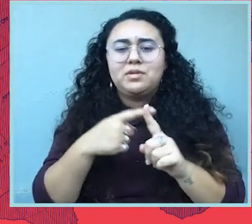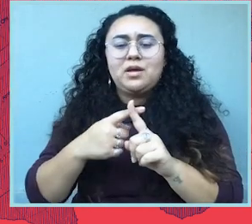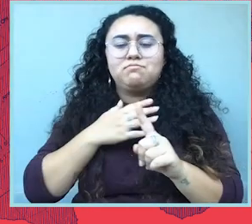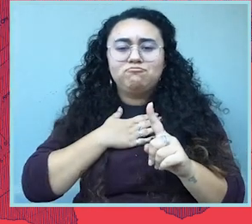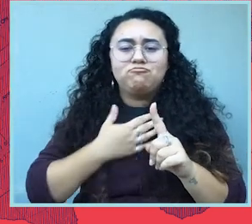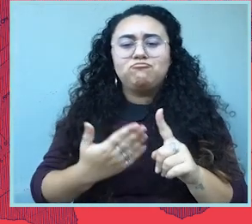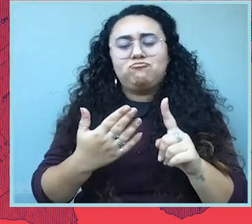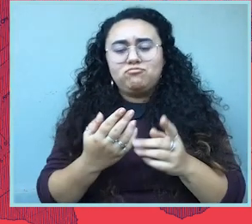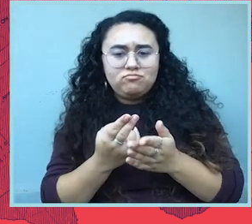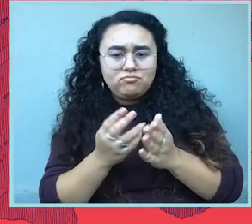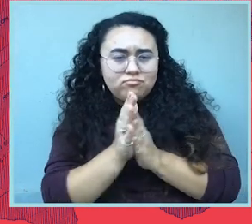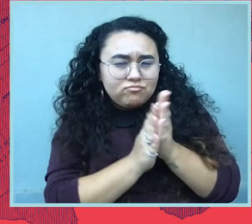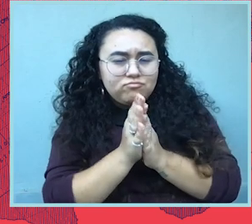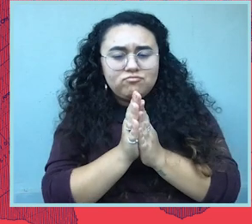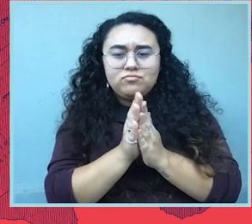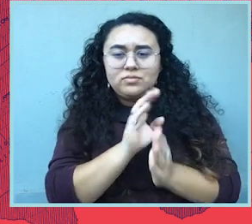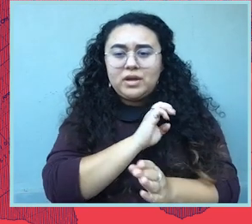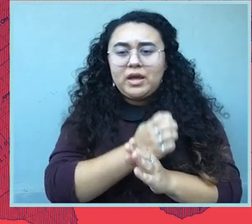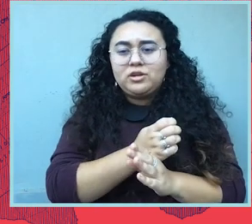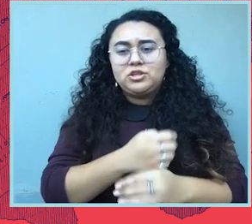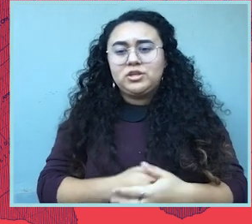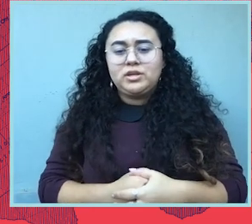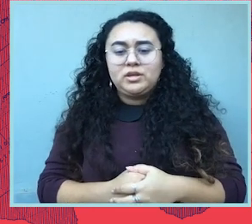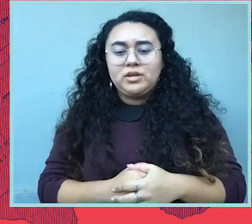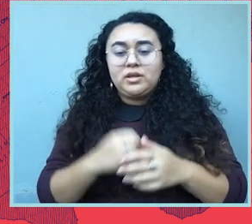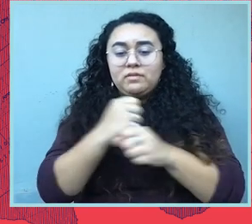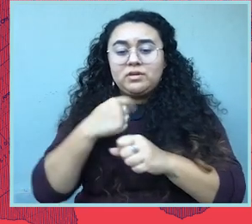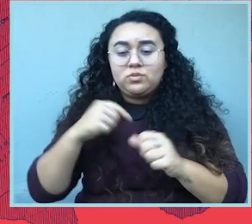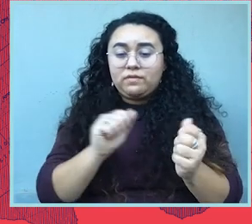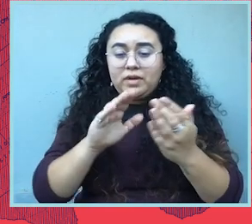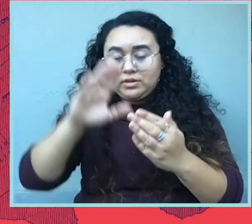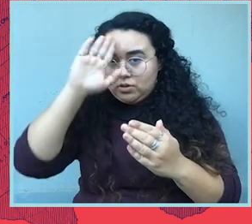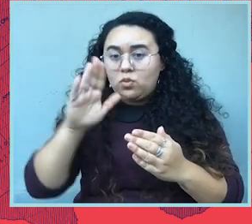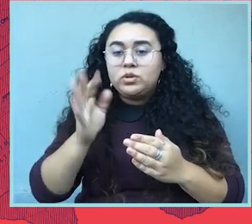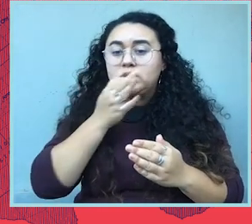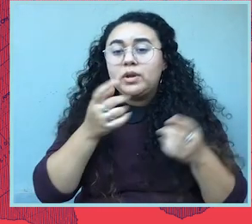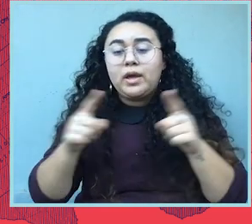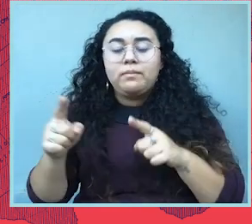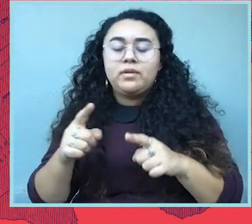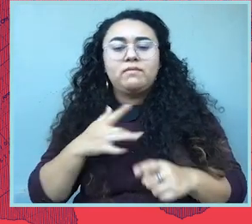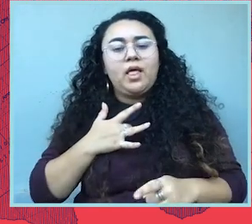who are taking individual acts to really form a collective wave of goodwill and harnessed